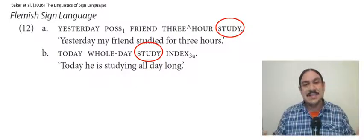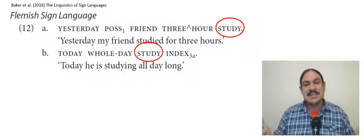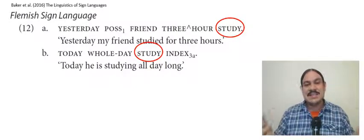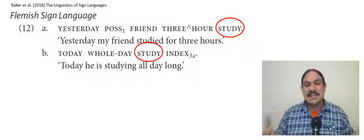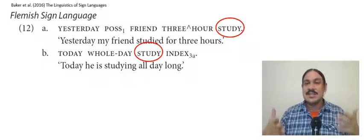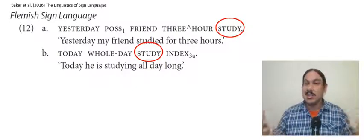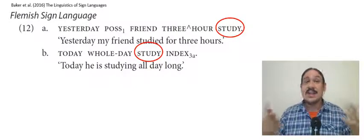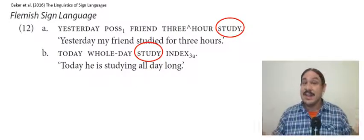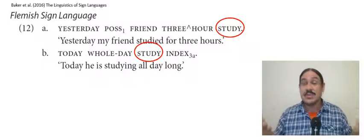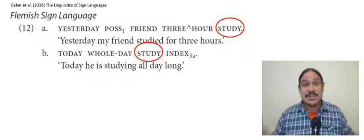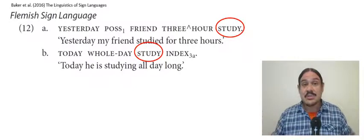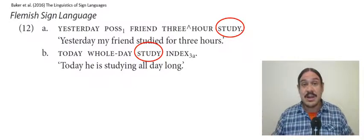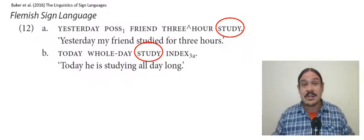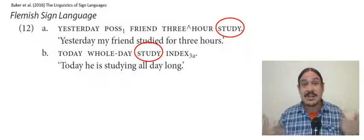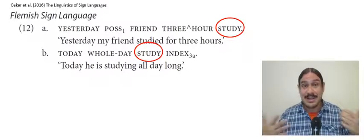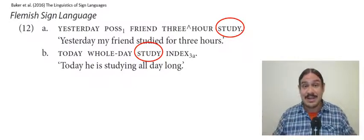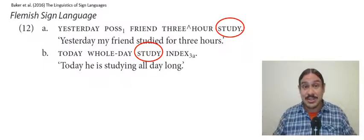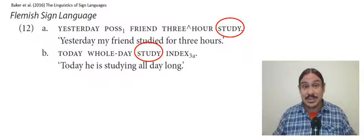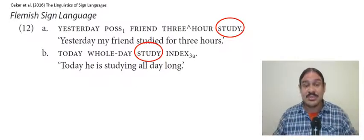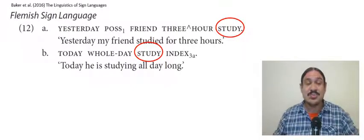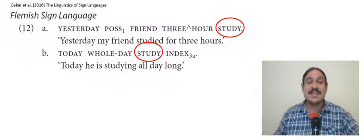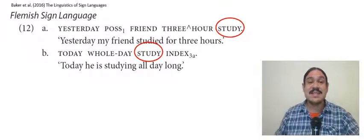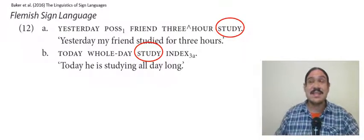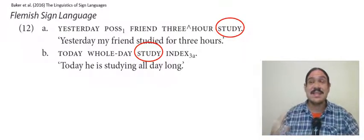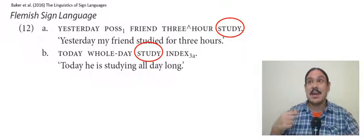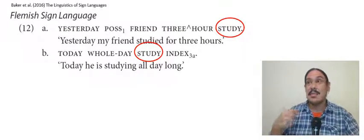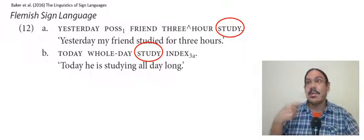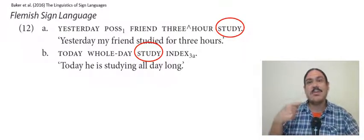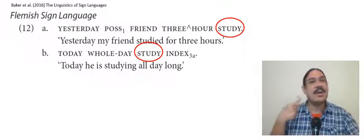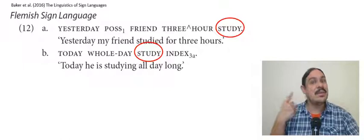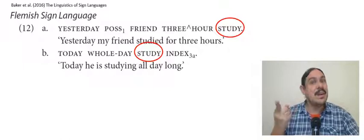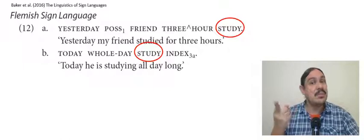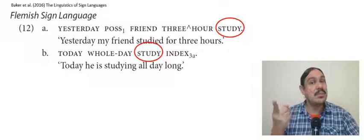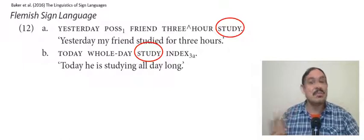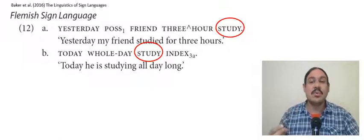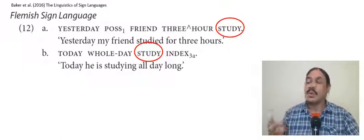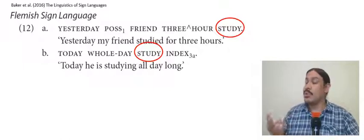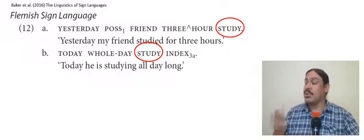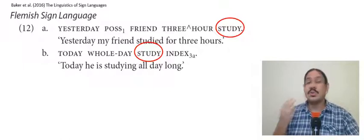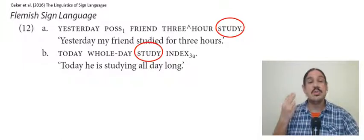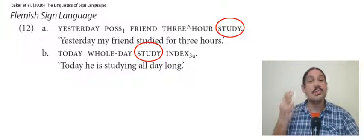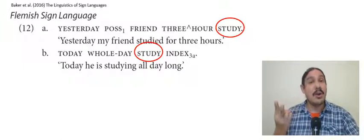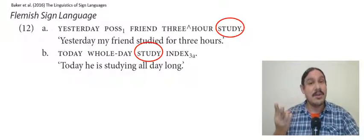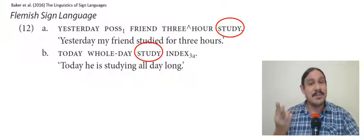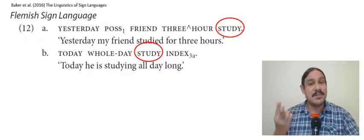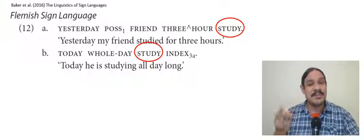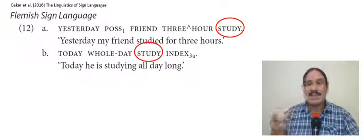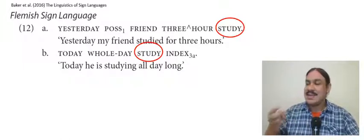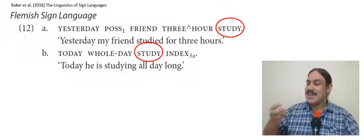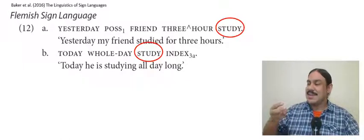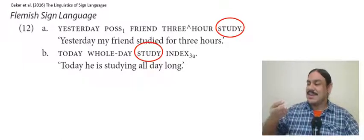and what gives you the time information is the adverbs "right now" or "tomorrow" Flemish Sign